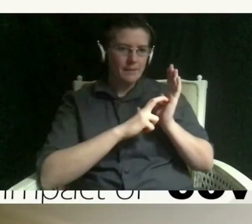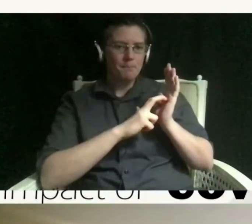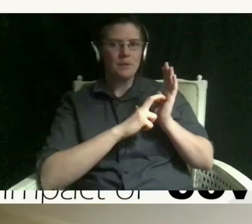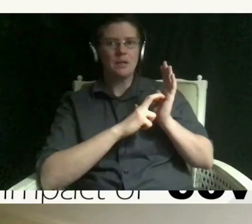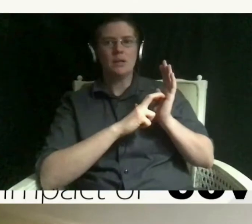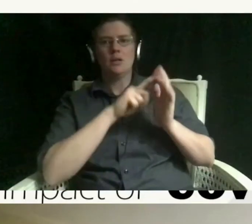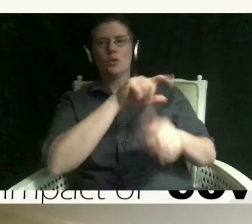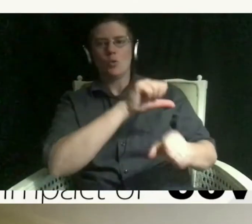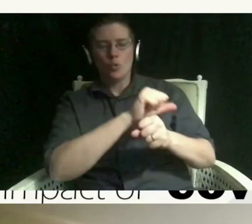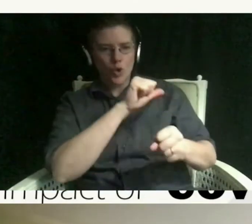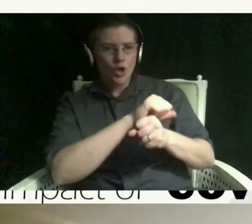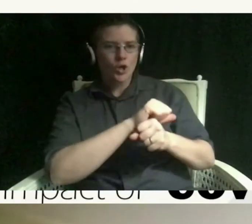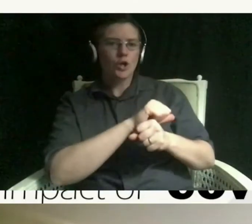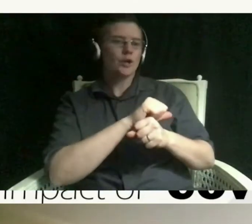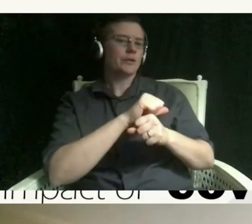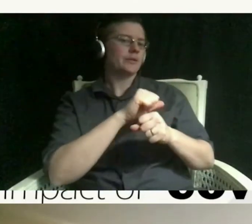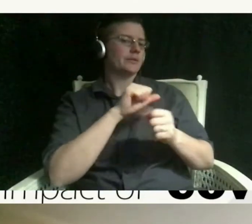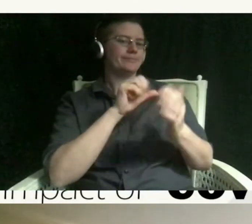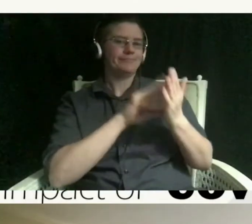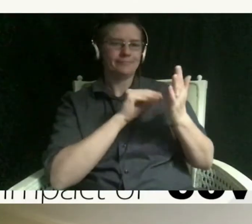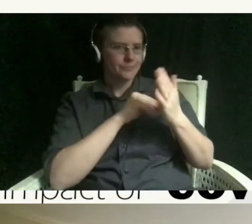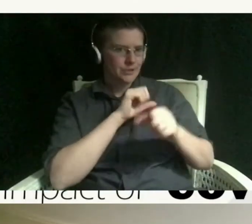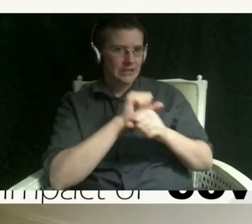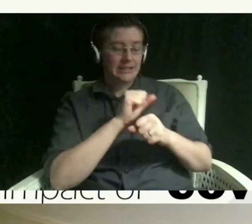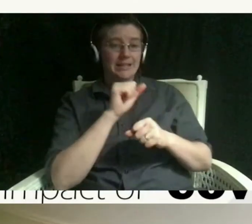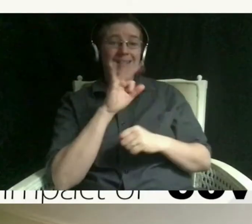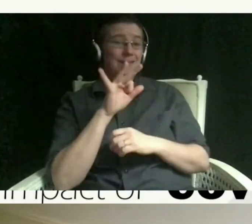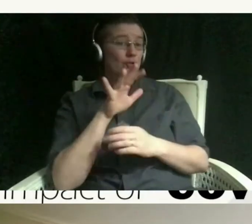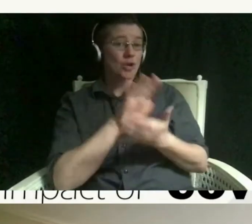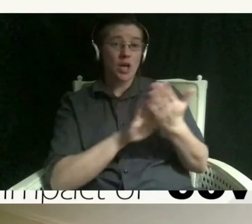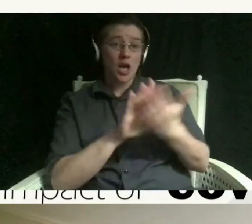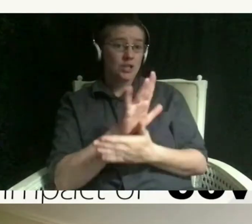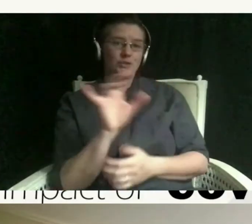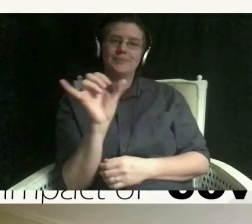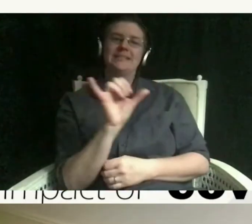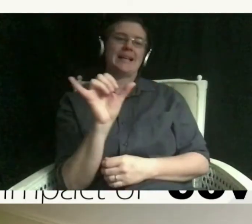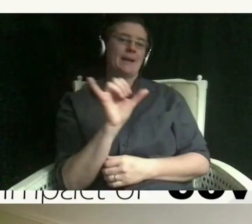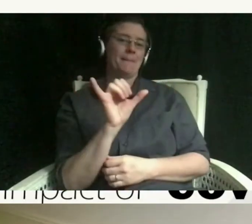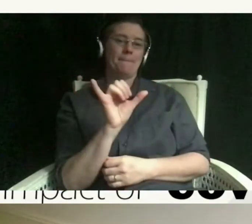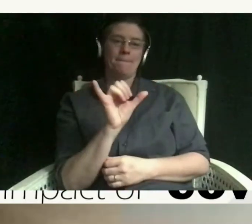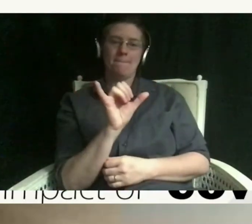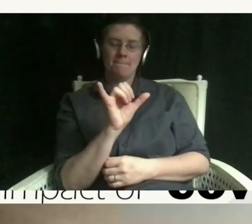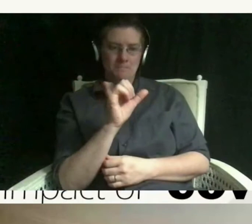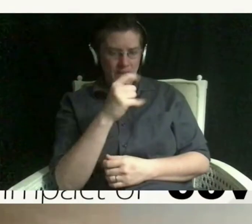whatever the tasks are and if you're in college same thing i've got to know when my classes are